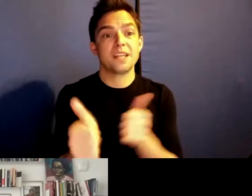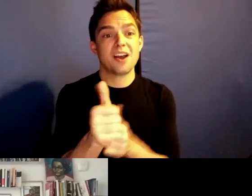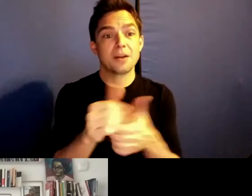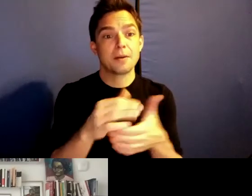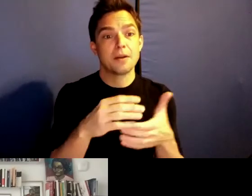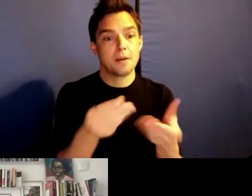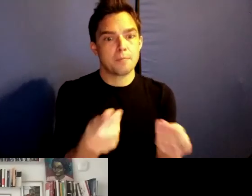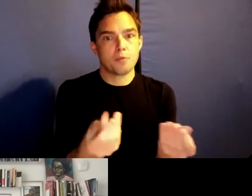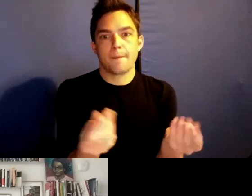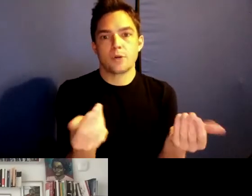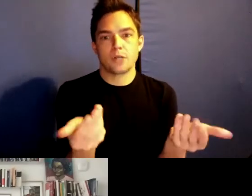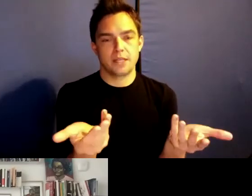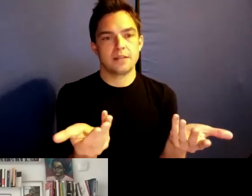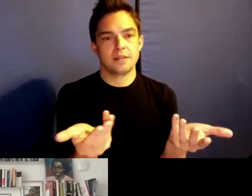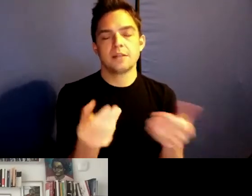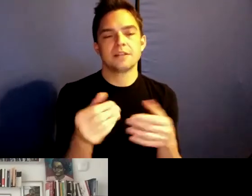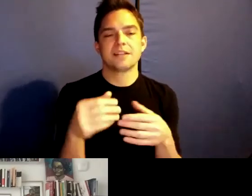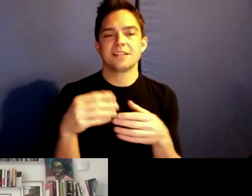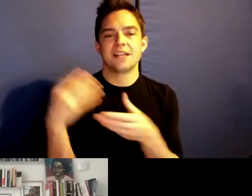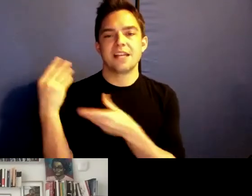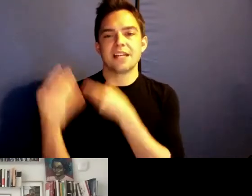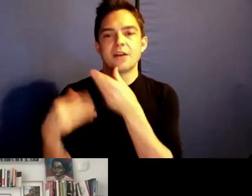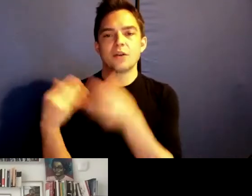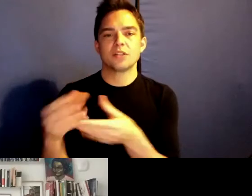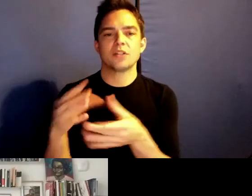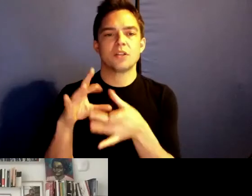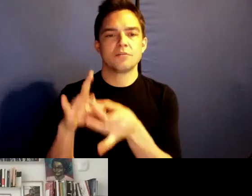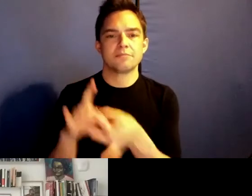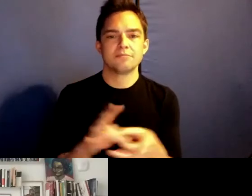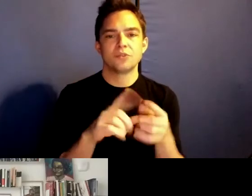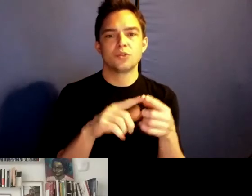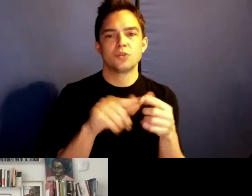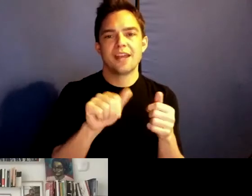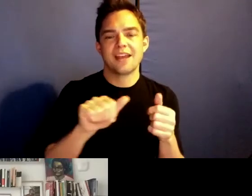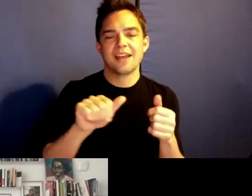Inheritance is so closely rooted through the air and what we are leaving behind in terms